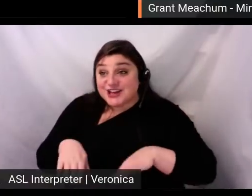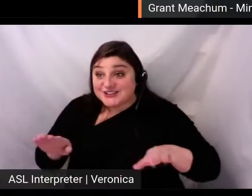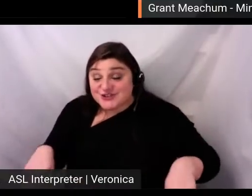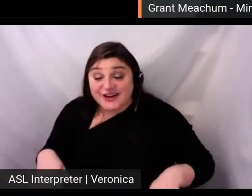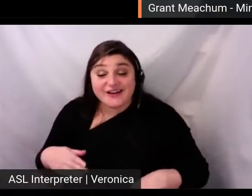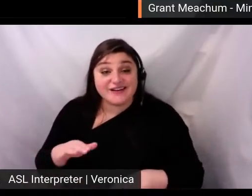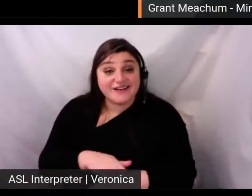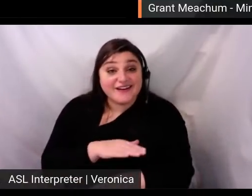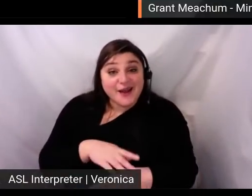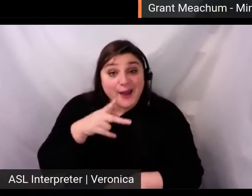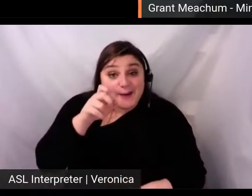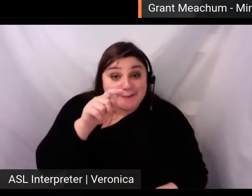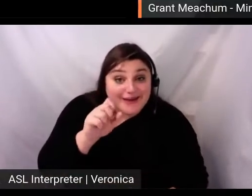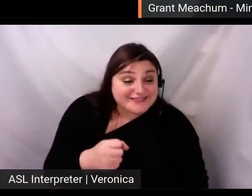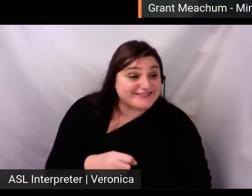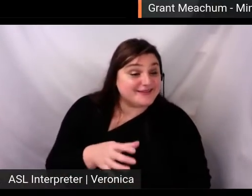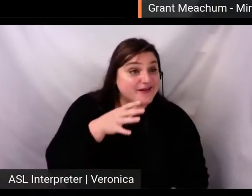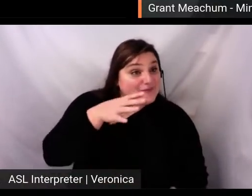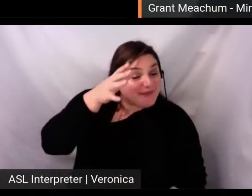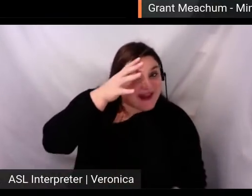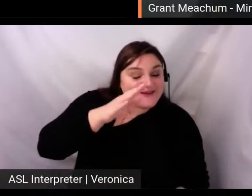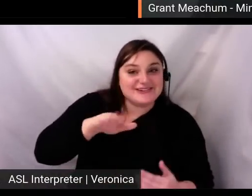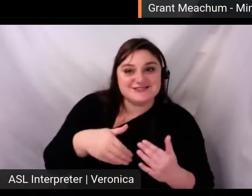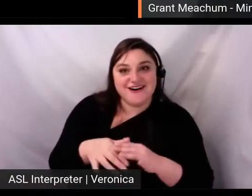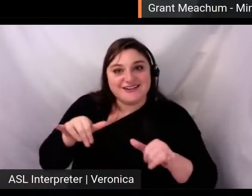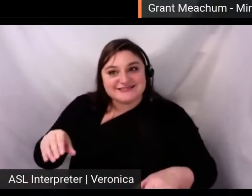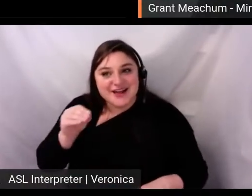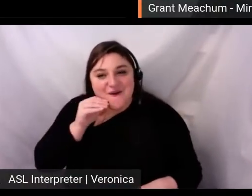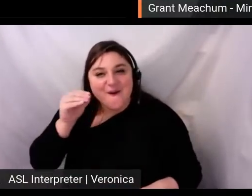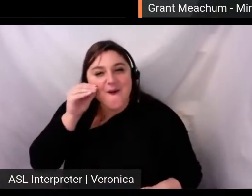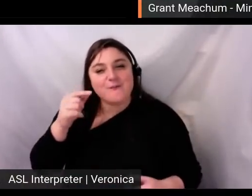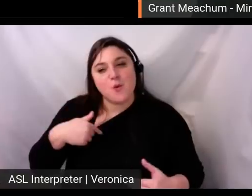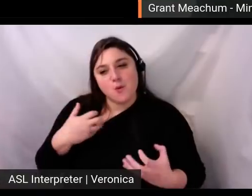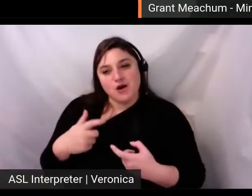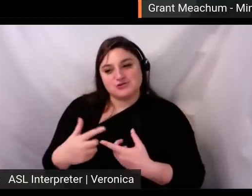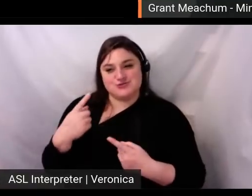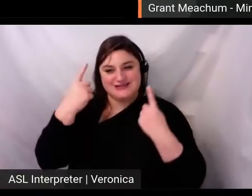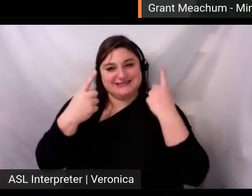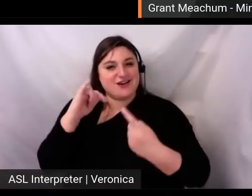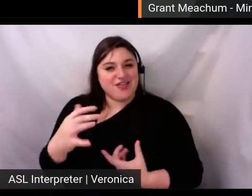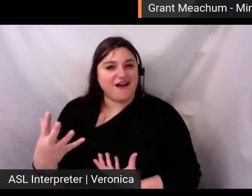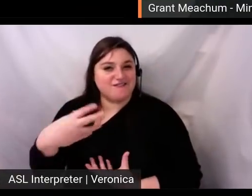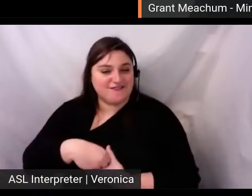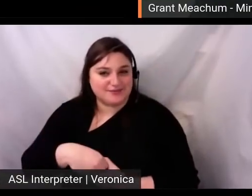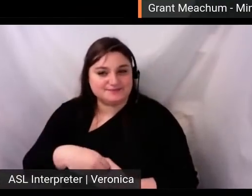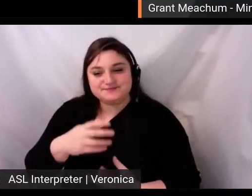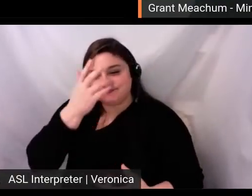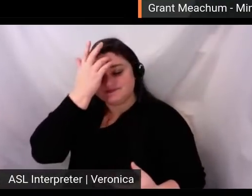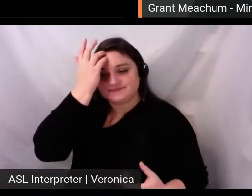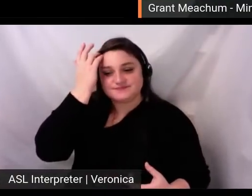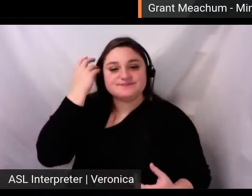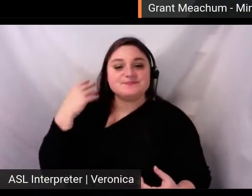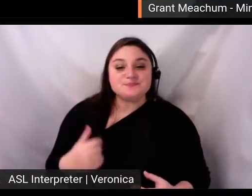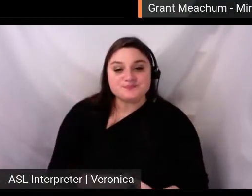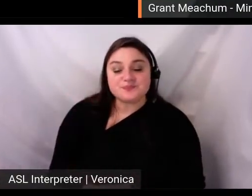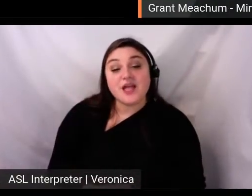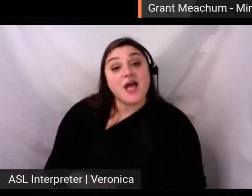at the heart of the video. We also came up with, as Jen said, building the plane while we were flying it, came up with a method to sync the audio and video